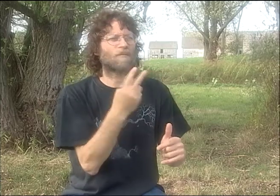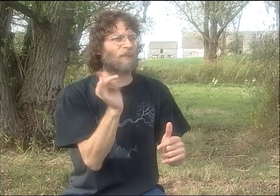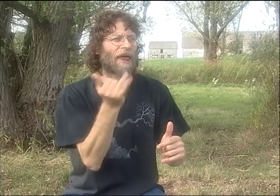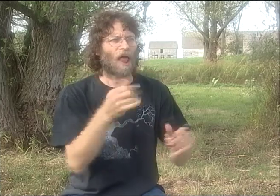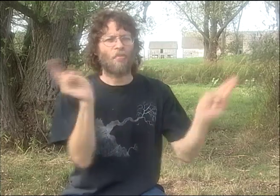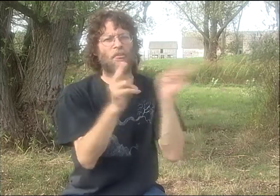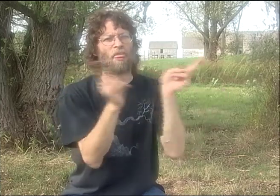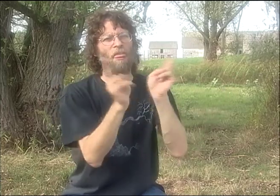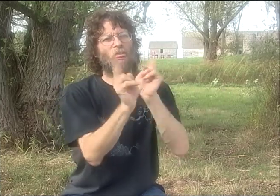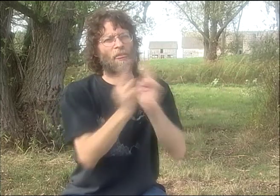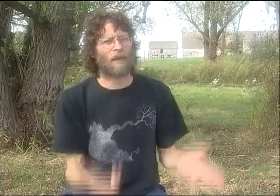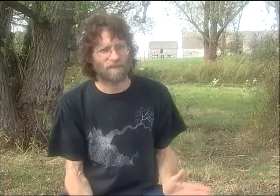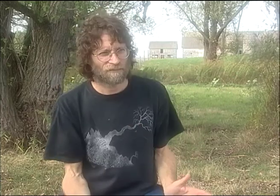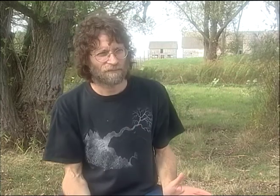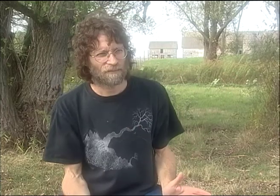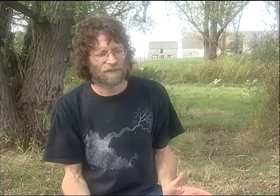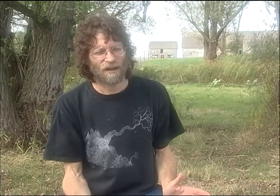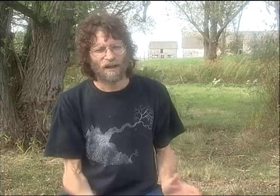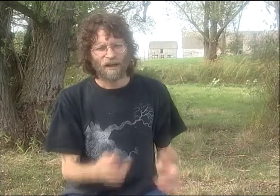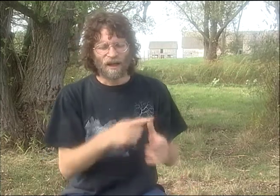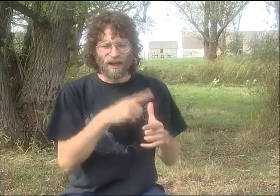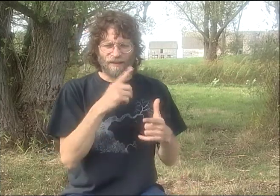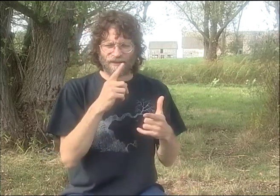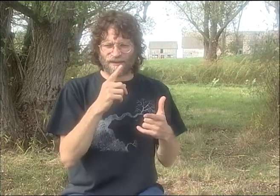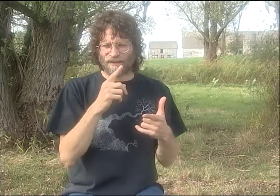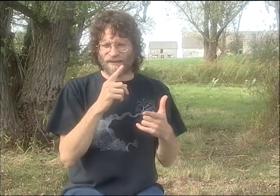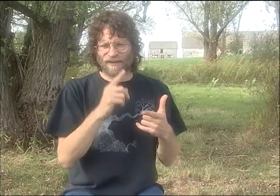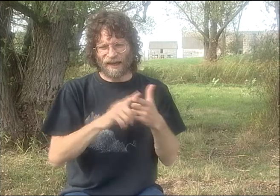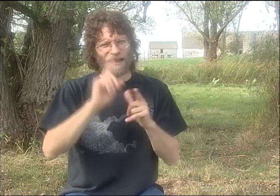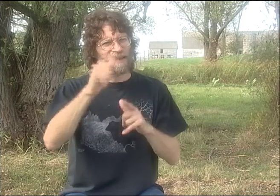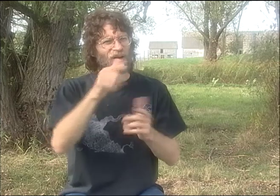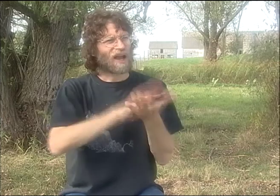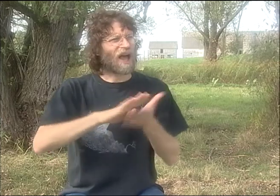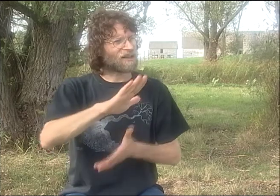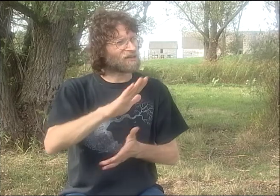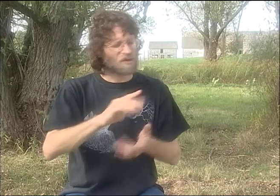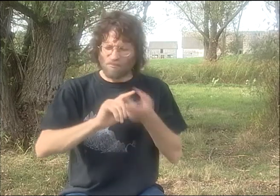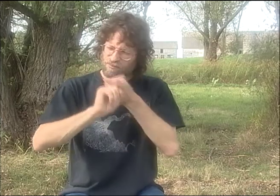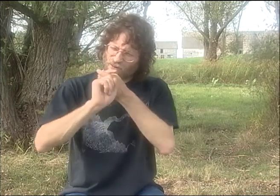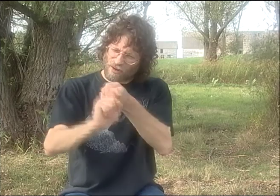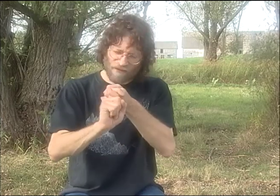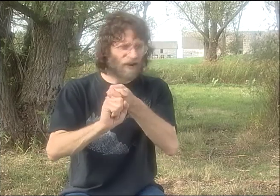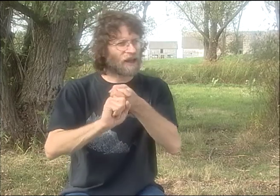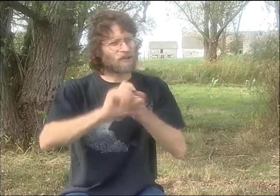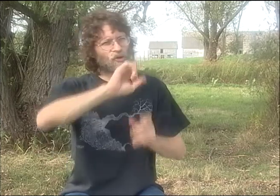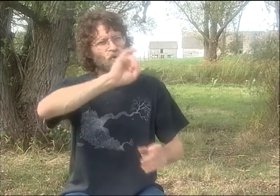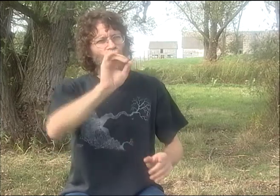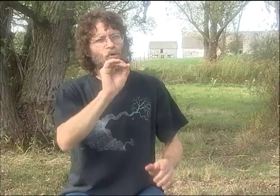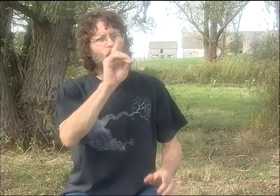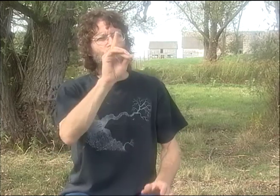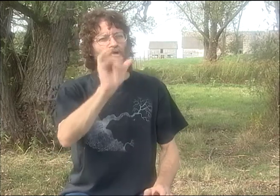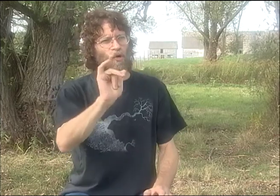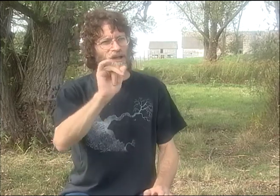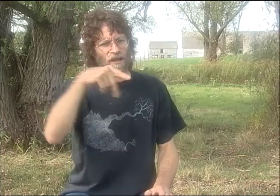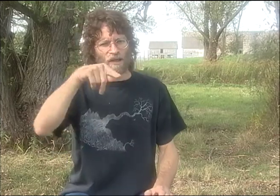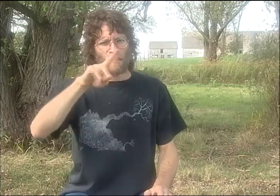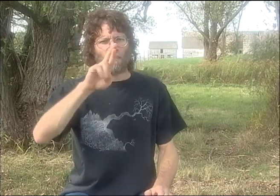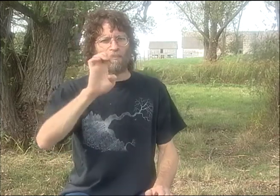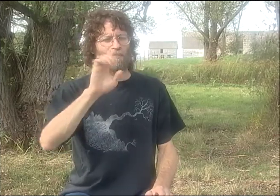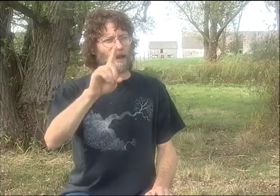AND THE TWO OF US WERE ALWAYS PLAYING AROUND WITH DIFFERENT VOICES-- VOCAL RENDITIONS OF THINGS. AND LATER IN COLLEGE, I HAD THIS